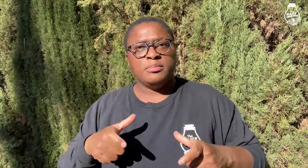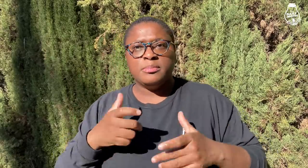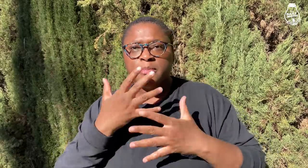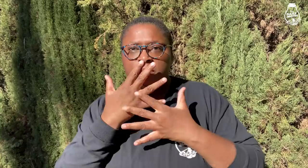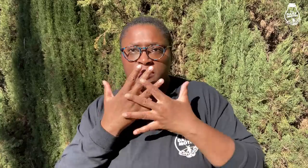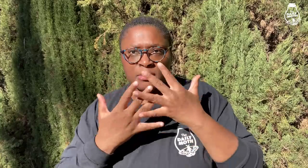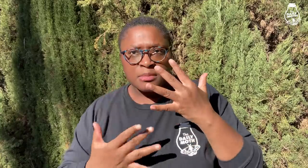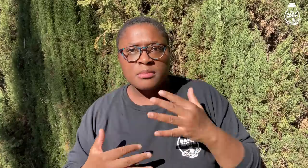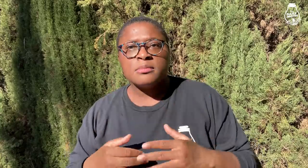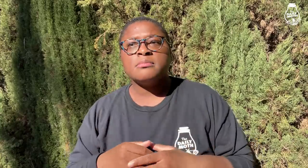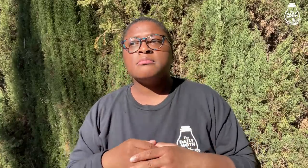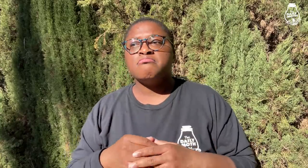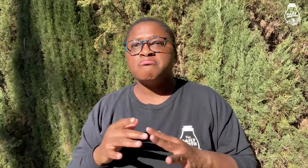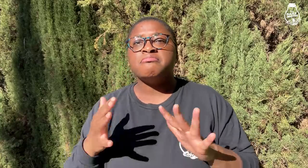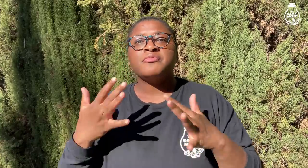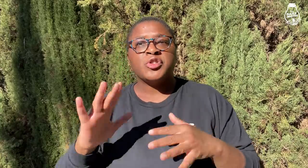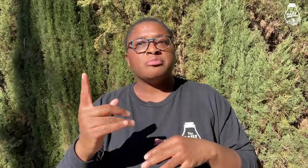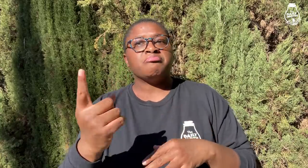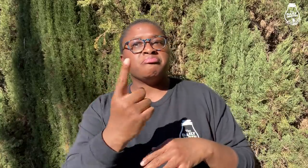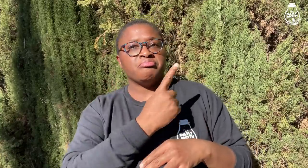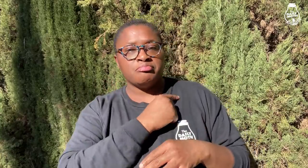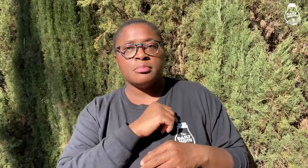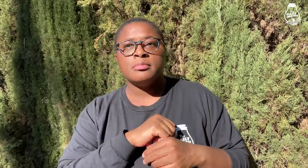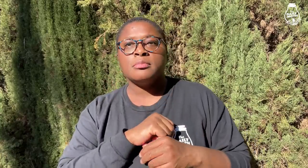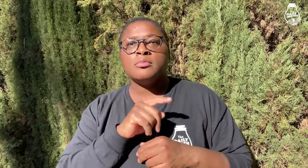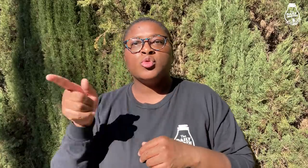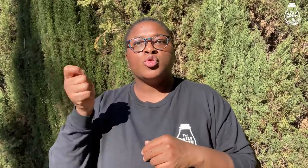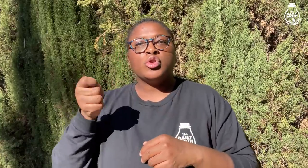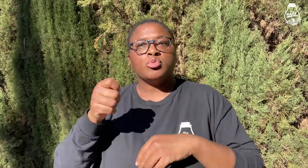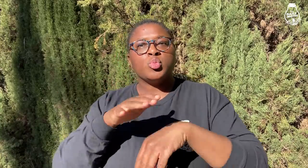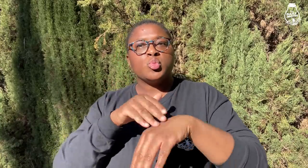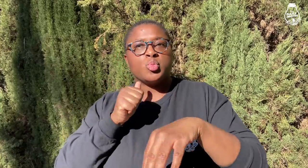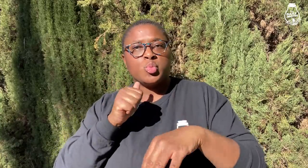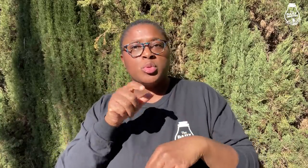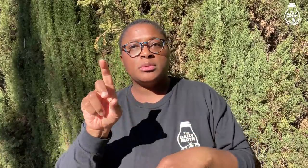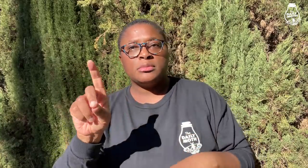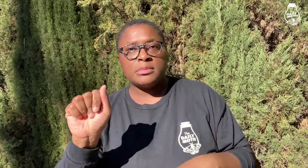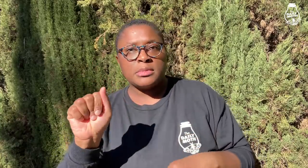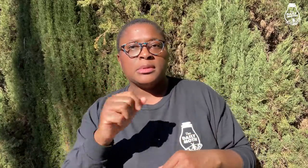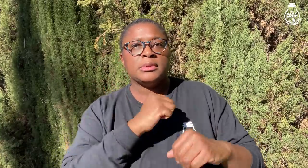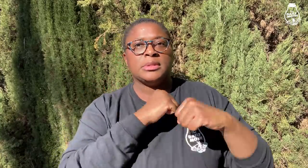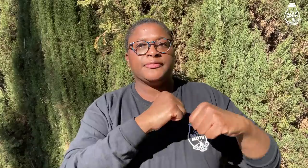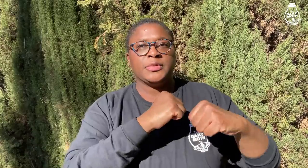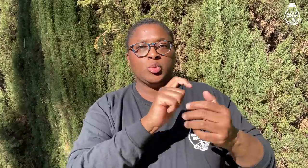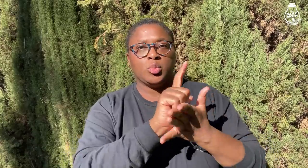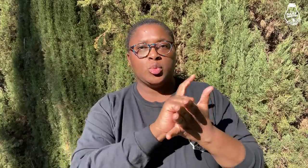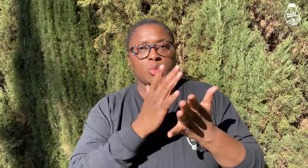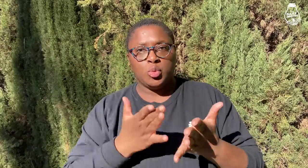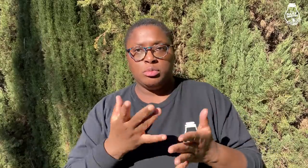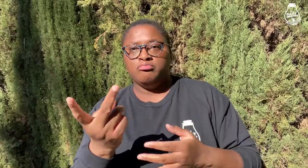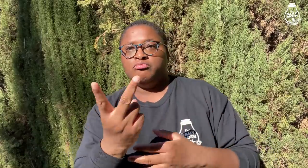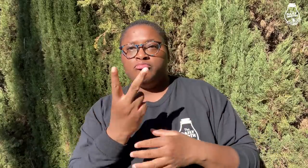found behind the driver’s seat. After Porter left the witness stand, the judge called the district attorney and defense attorney